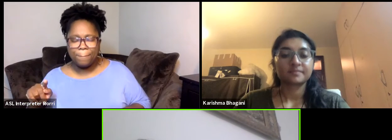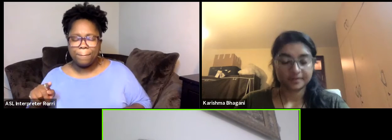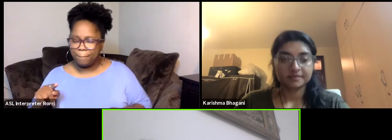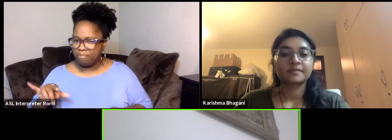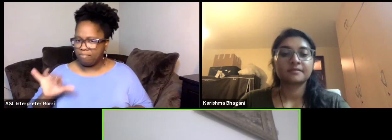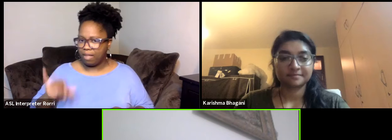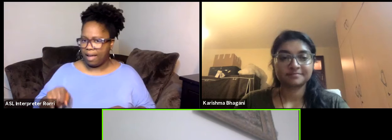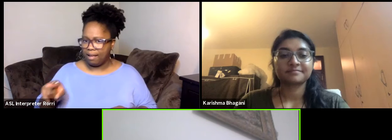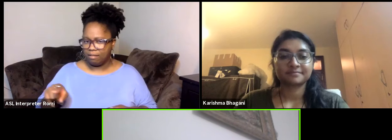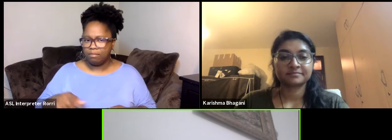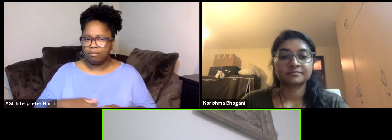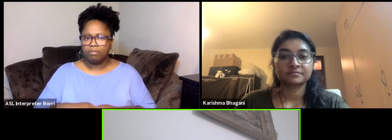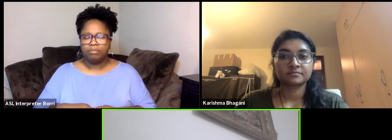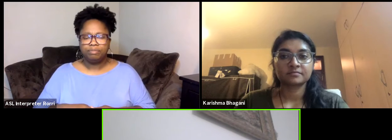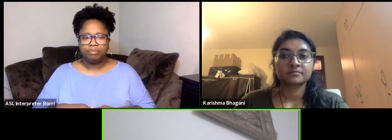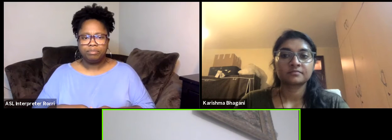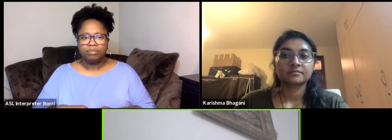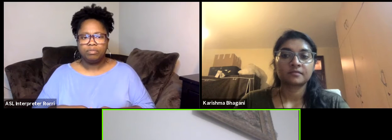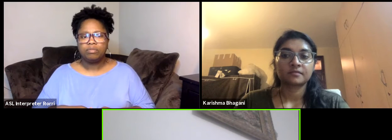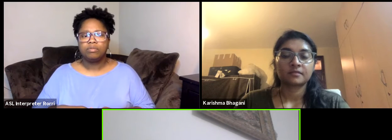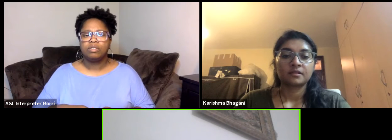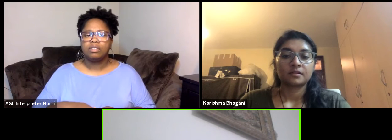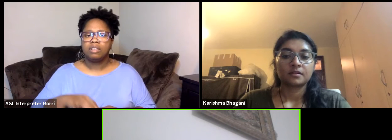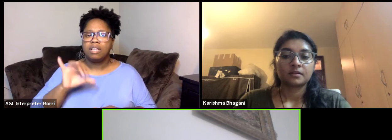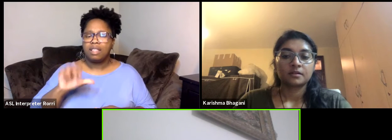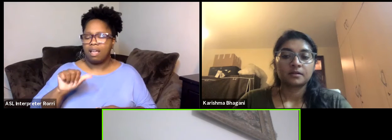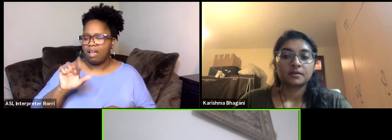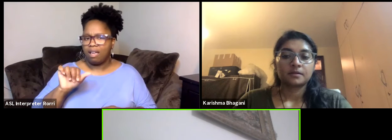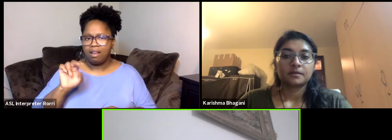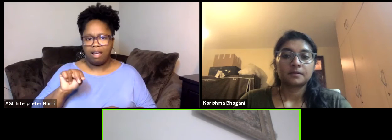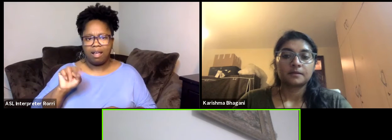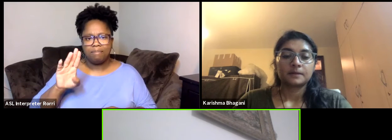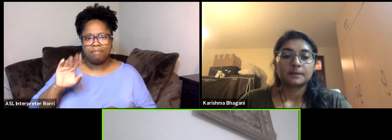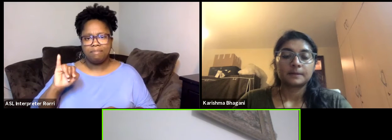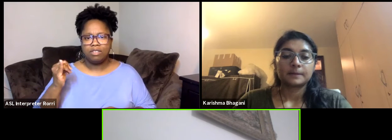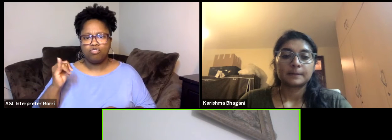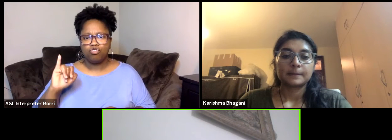The RM Digithon it's one we hope one maybe one every year